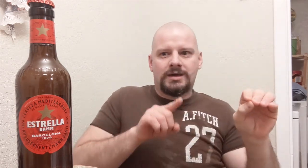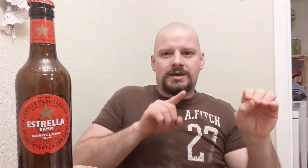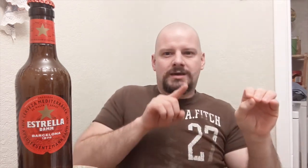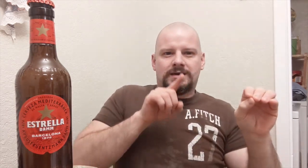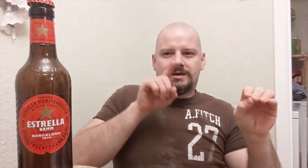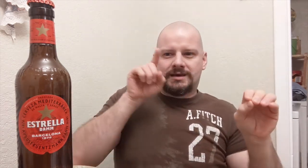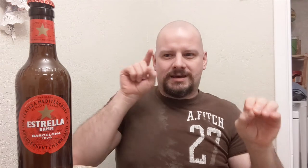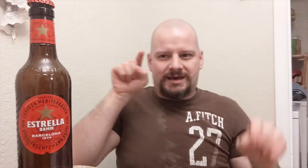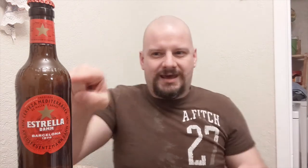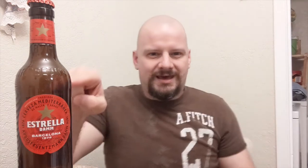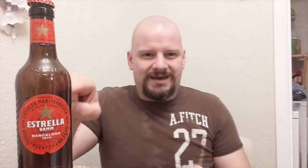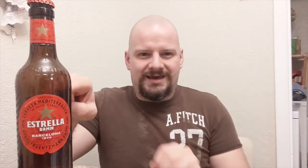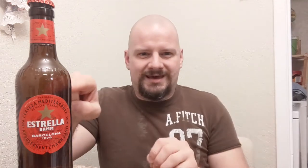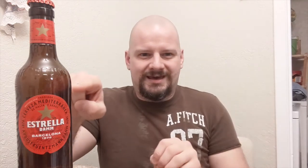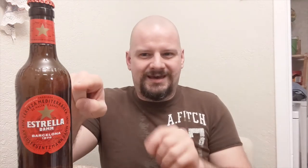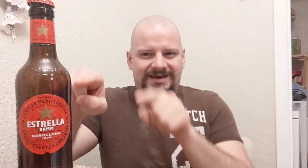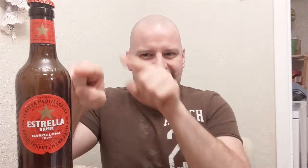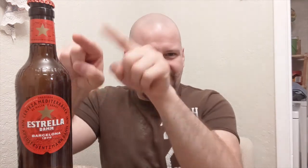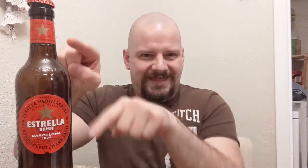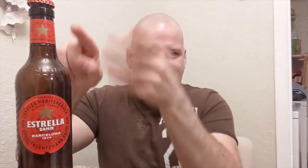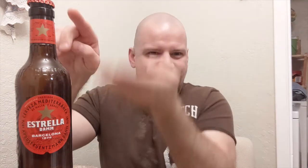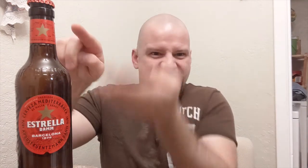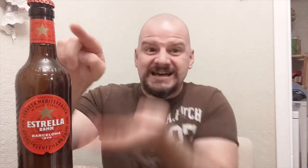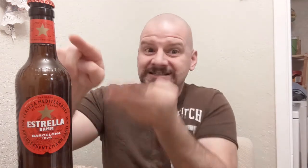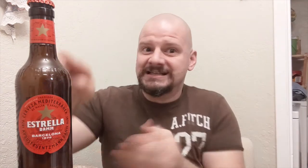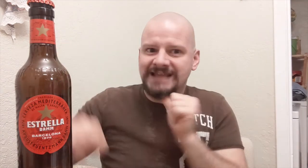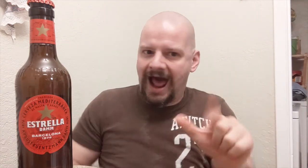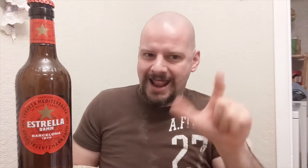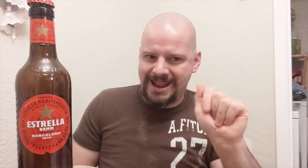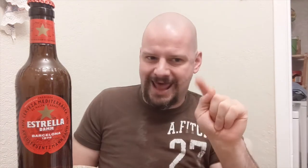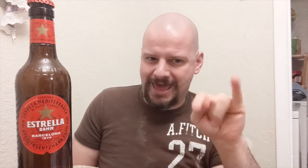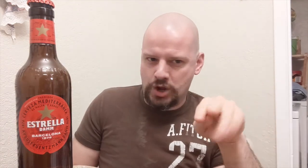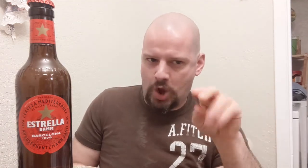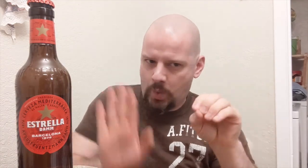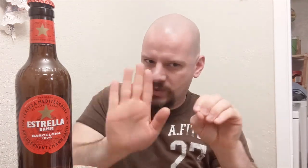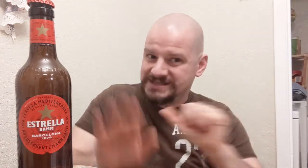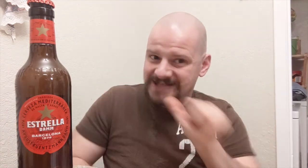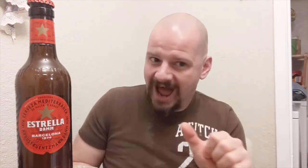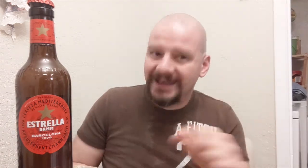but this one is not Latino.